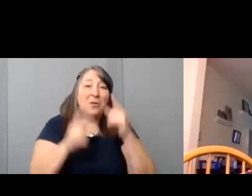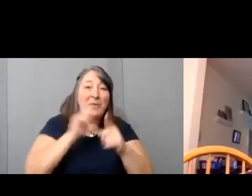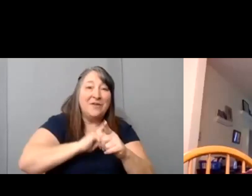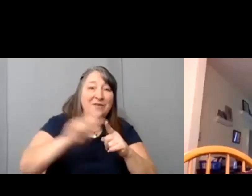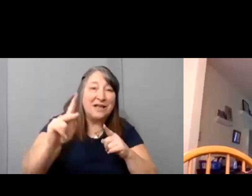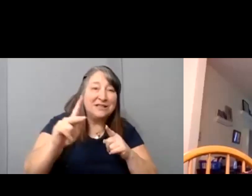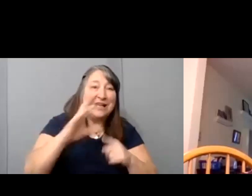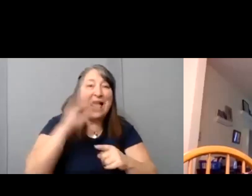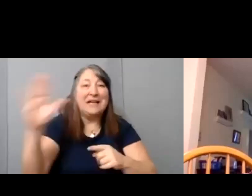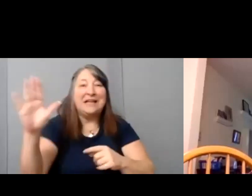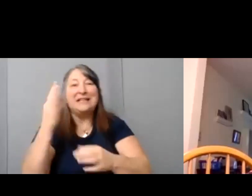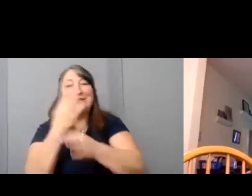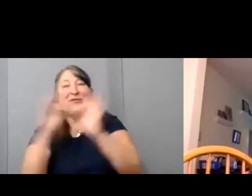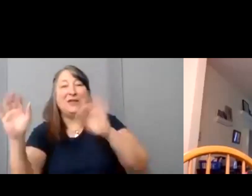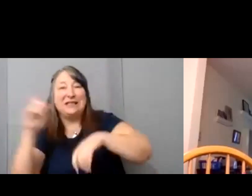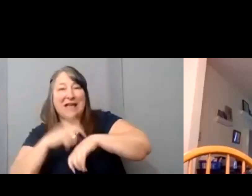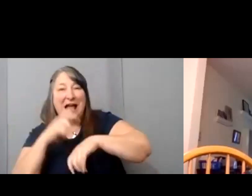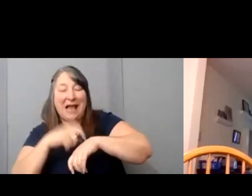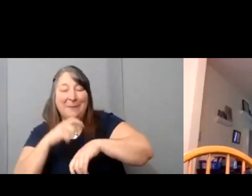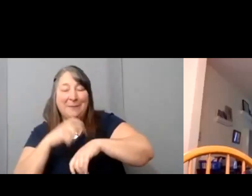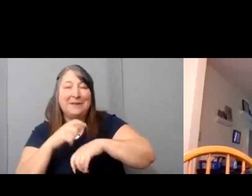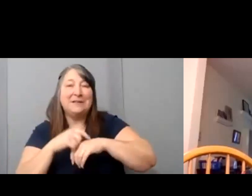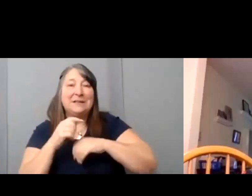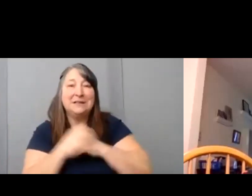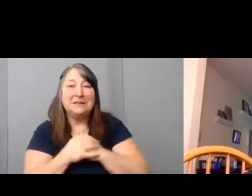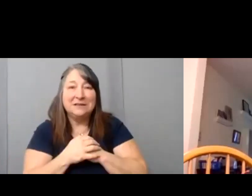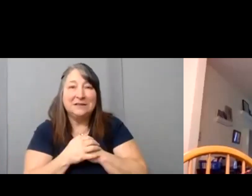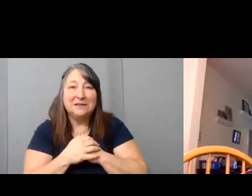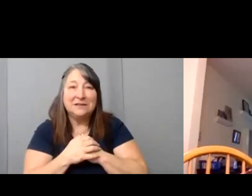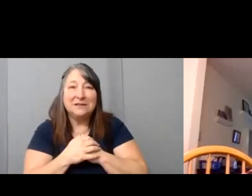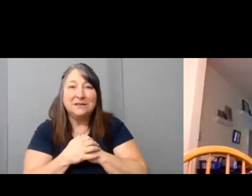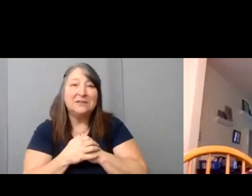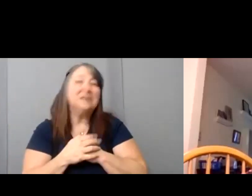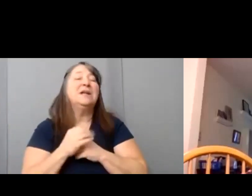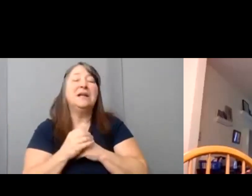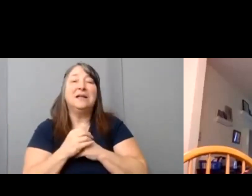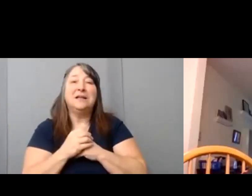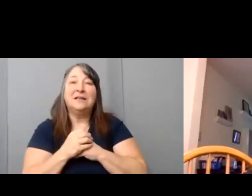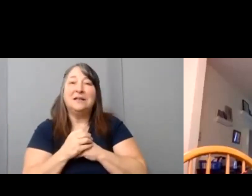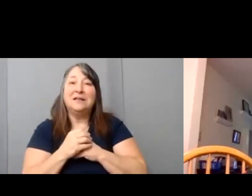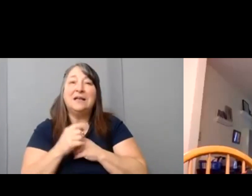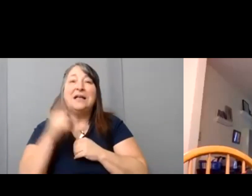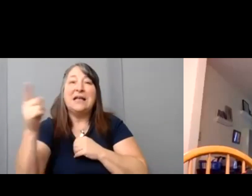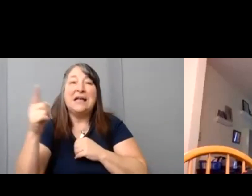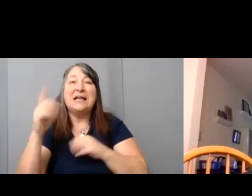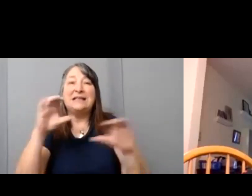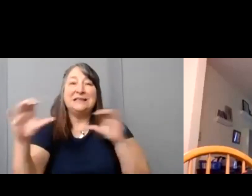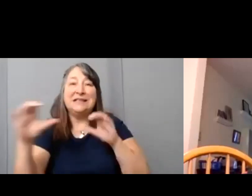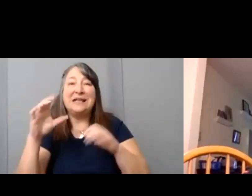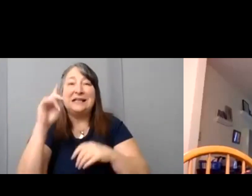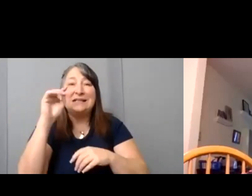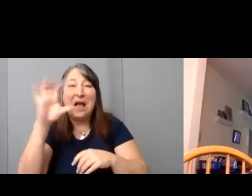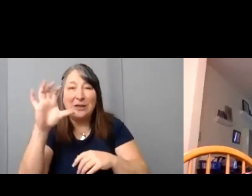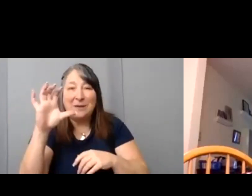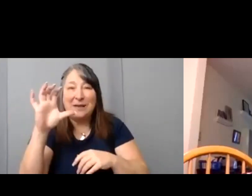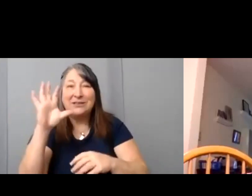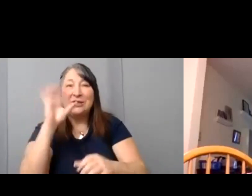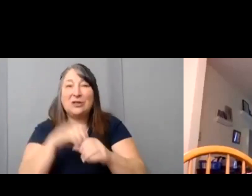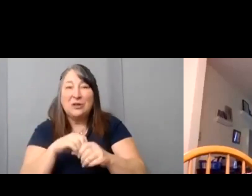Many of Scott’s projects are documentaries which include his film Autism: One Man’ s Journey,